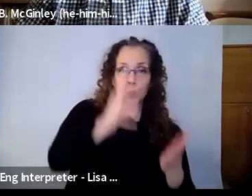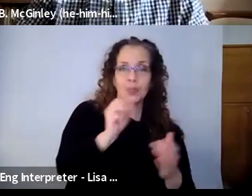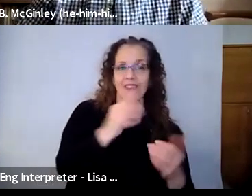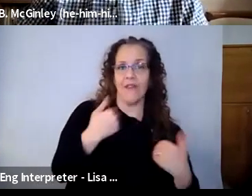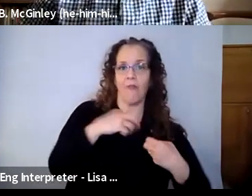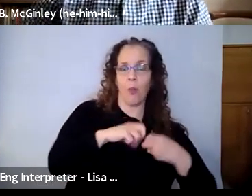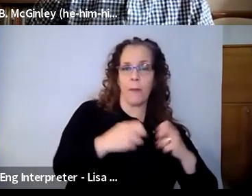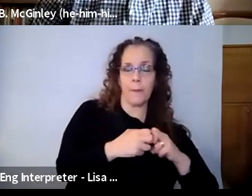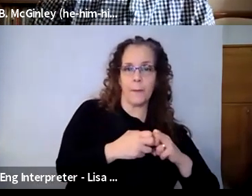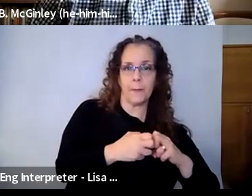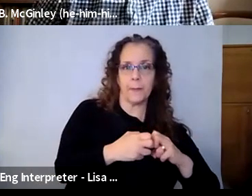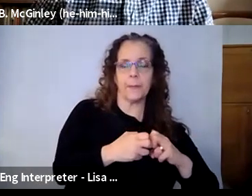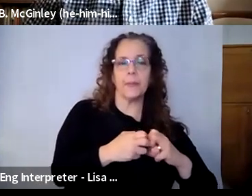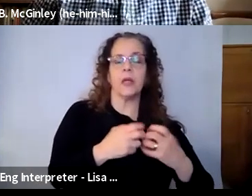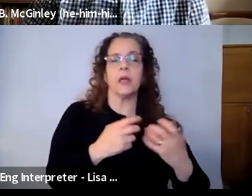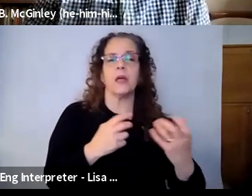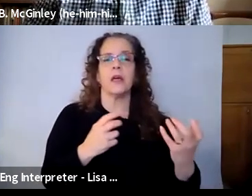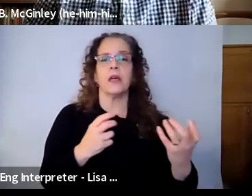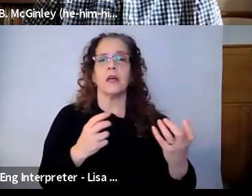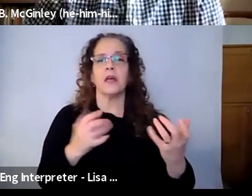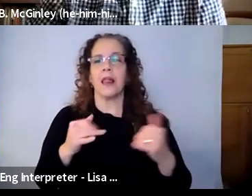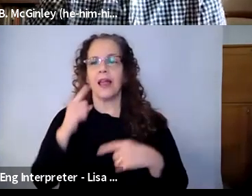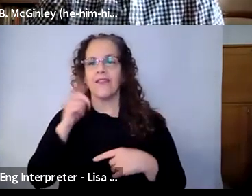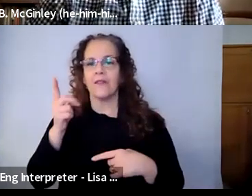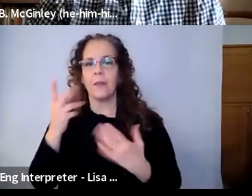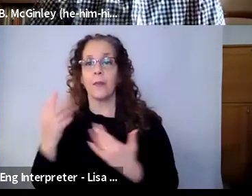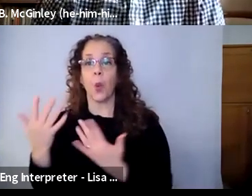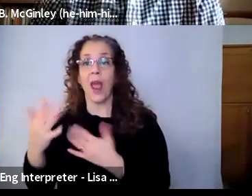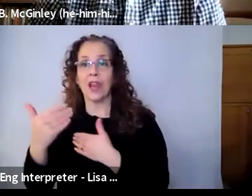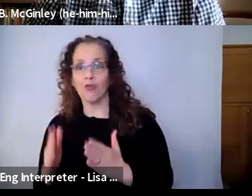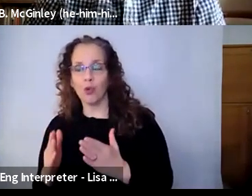let kids in and out of the, in and out of the session, you